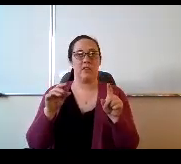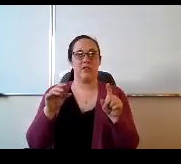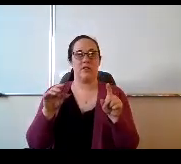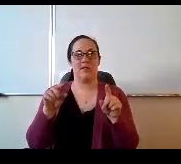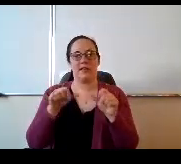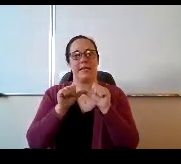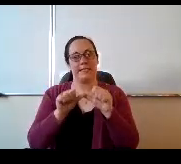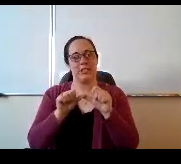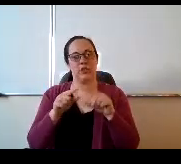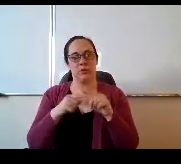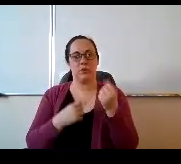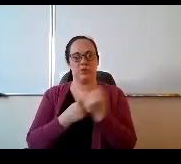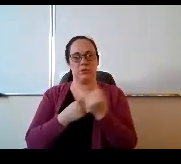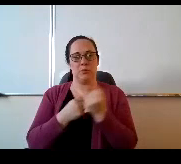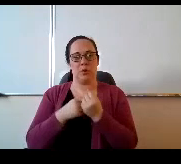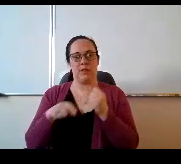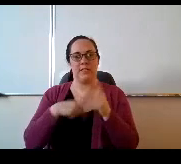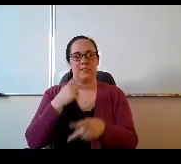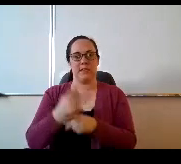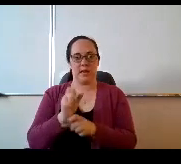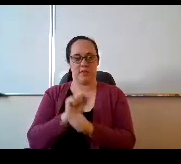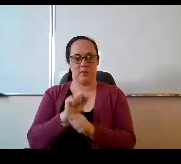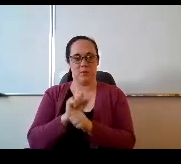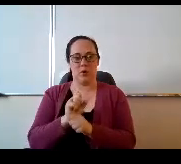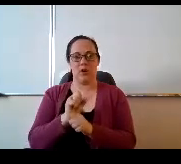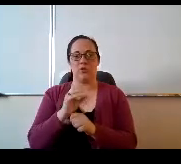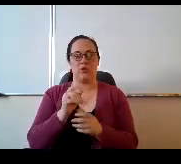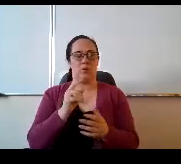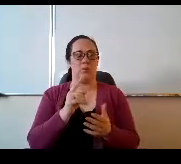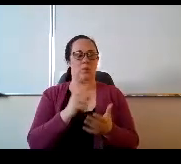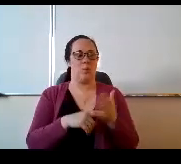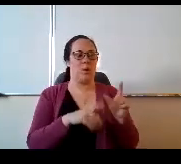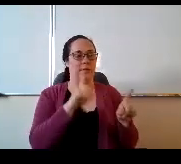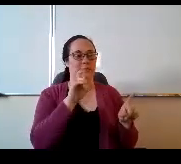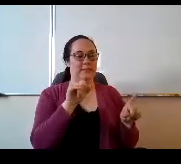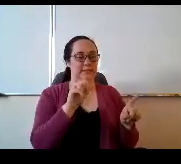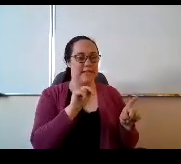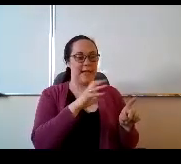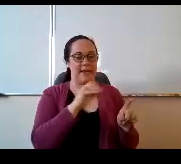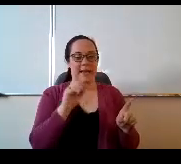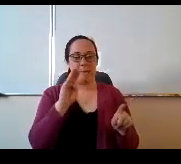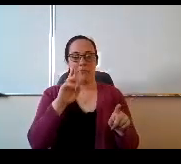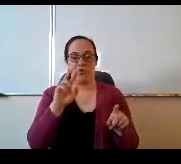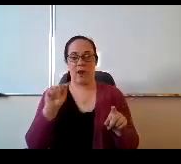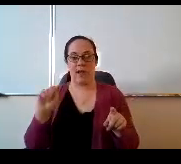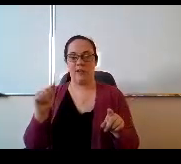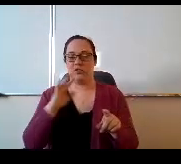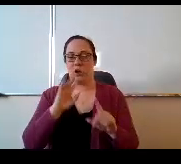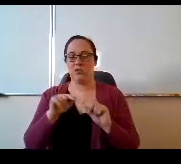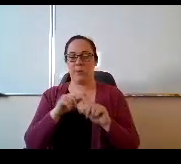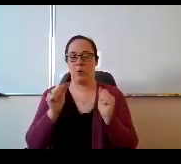to support this type of work. So what Dan and Brett talked about with tutoring and getting extra help